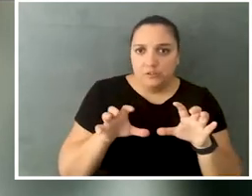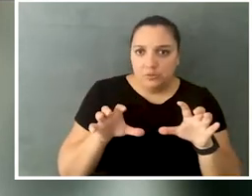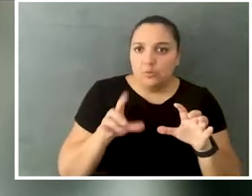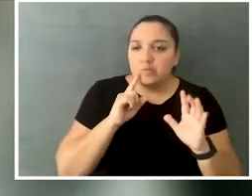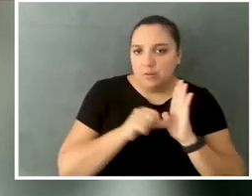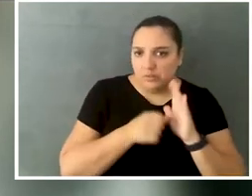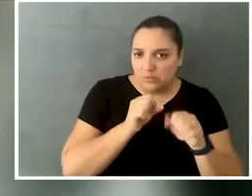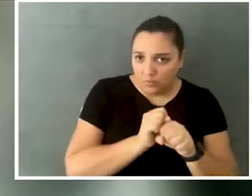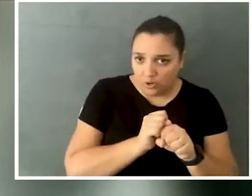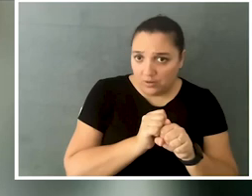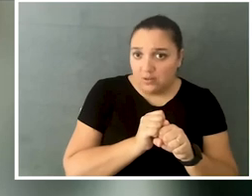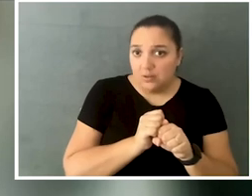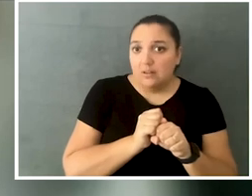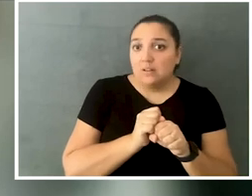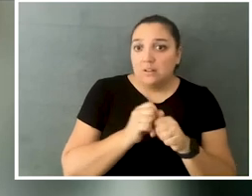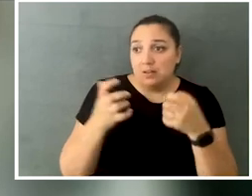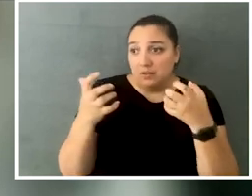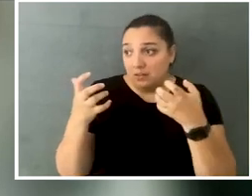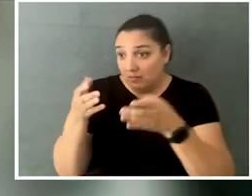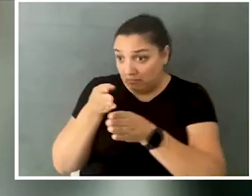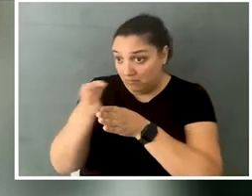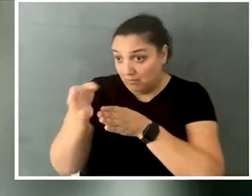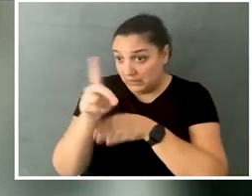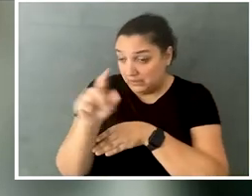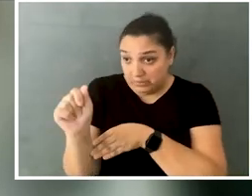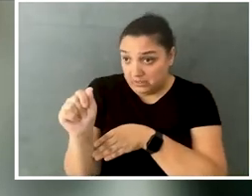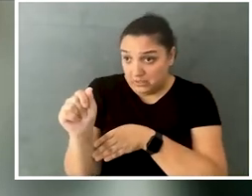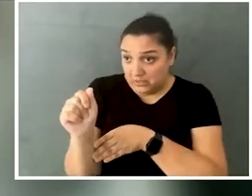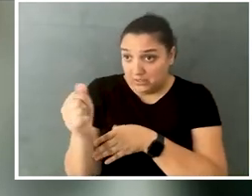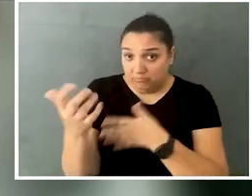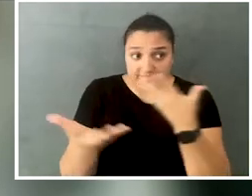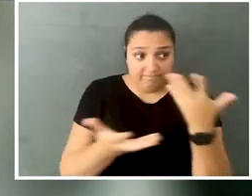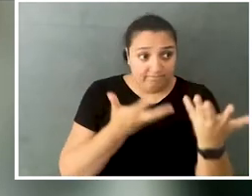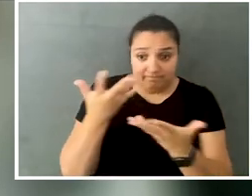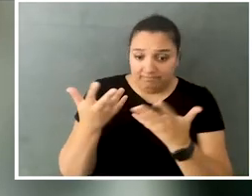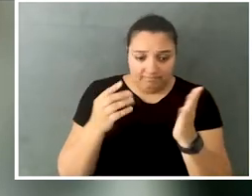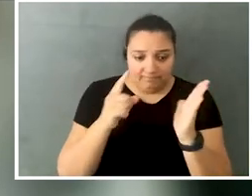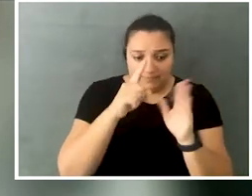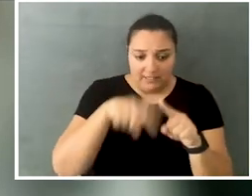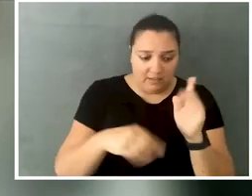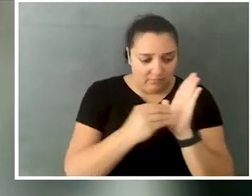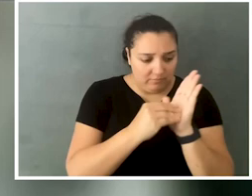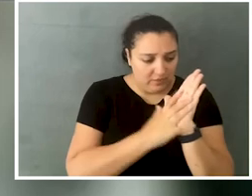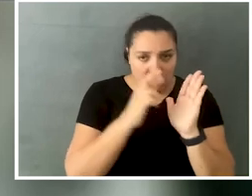a lot of really impressive work in the realm of disability that doesn't really have anywhere to go on a resume,